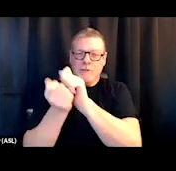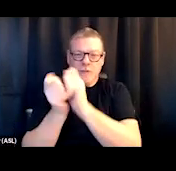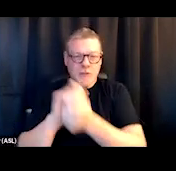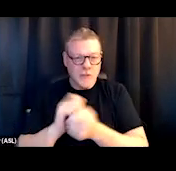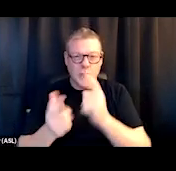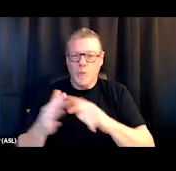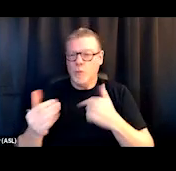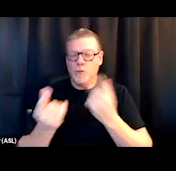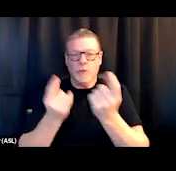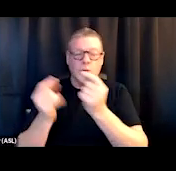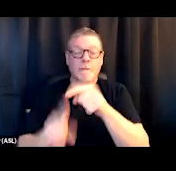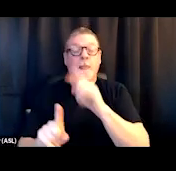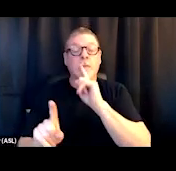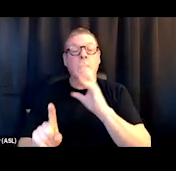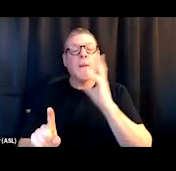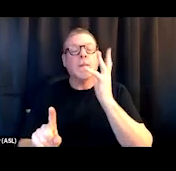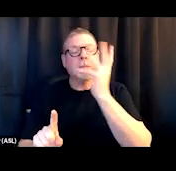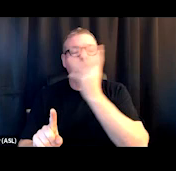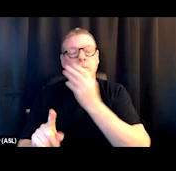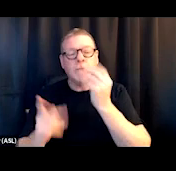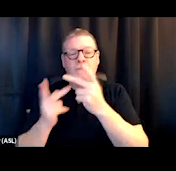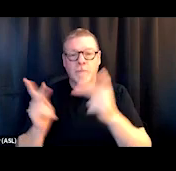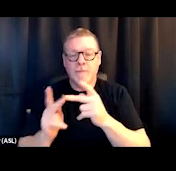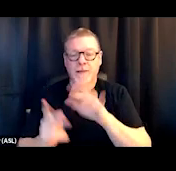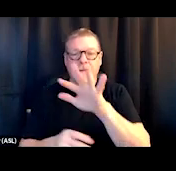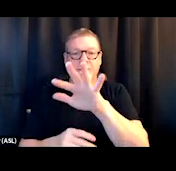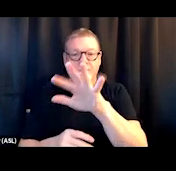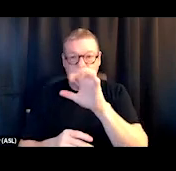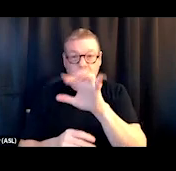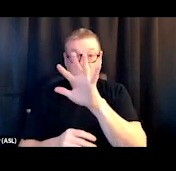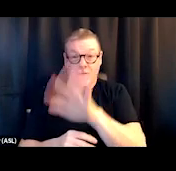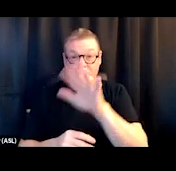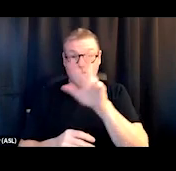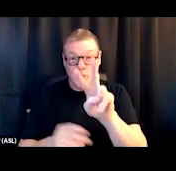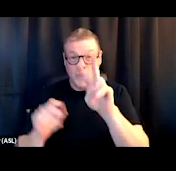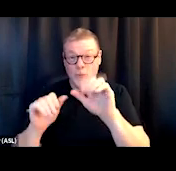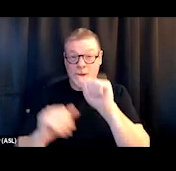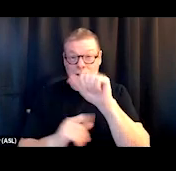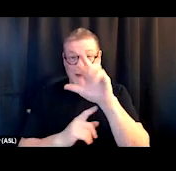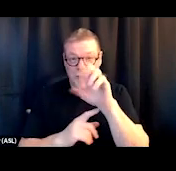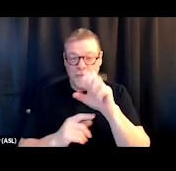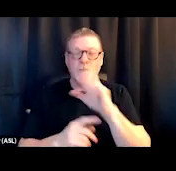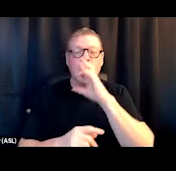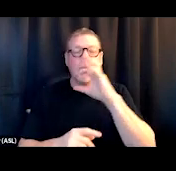It's this beautiful campus. It's 552 acres. It has all these old turn of the century,